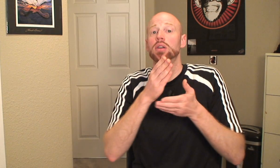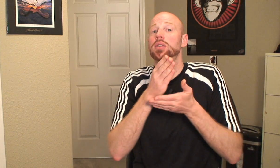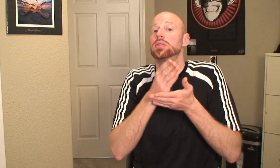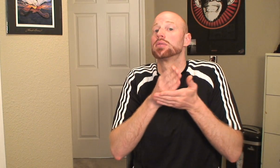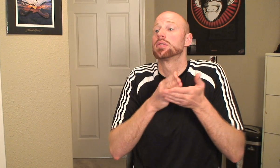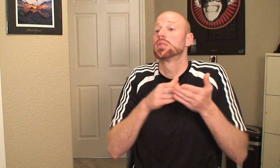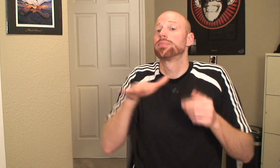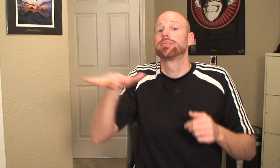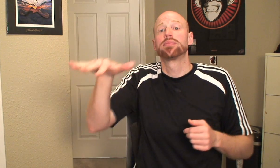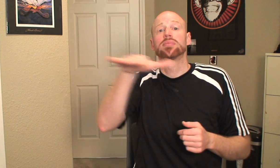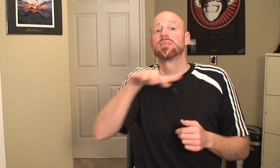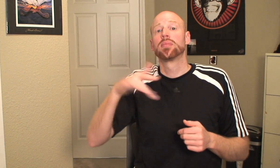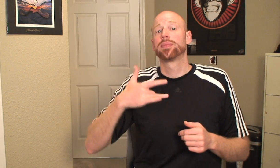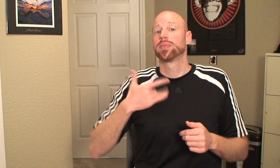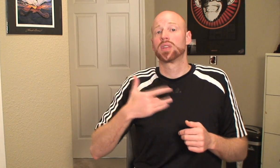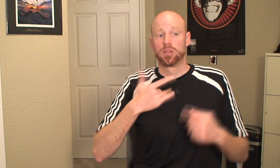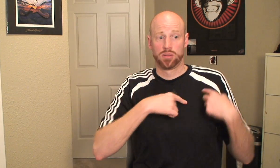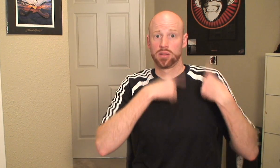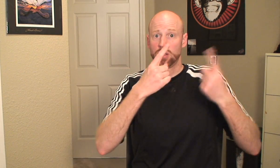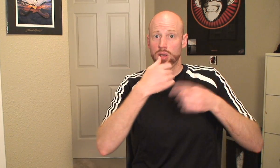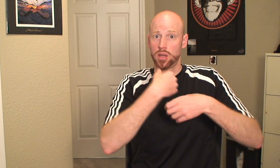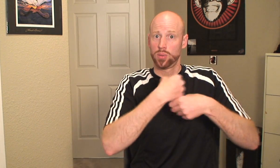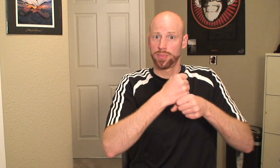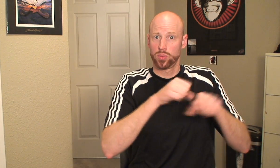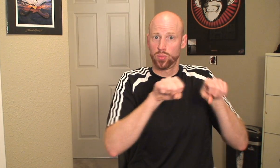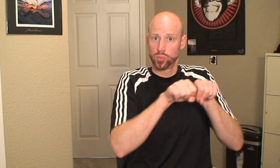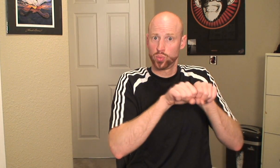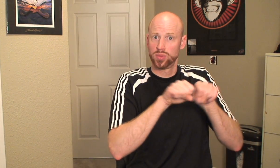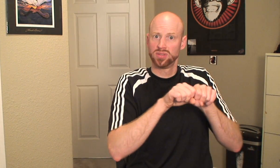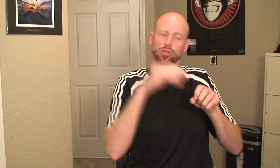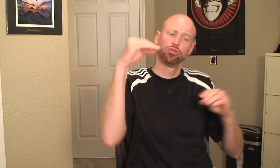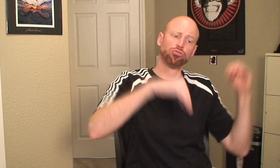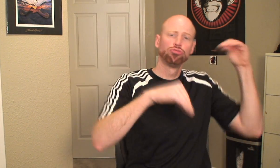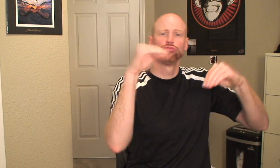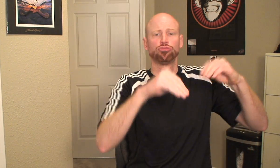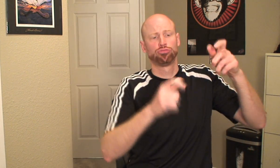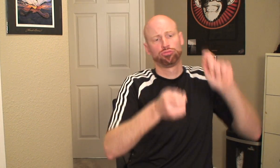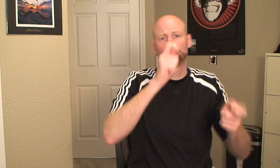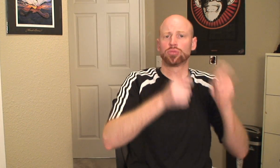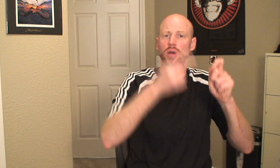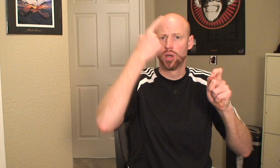there are some who feel that innovations in shoe construction